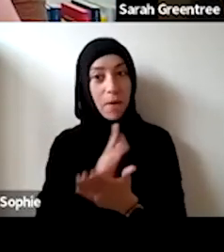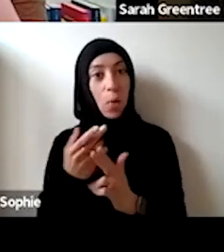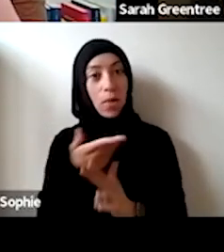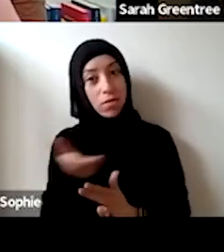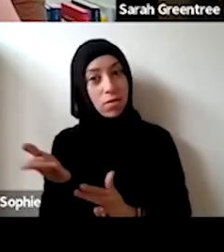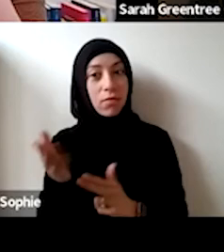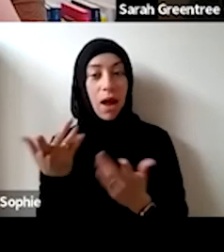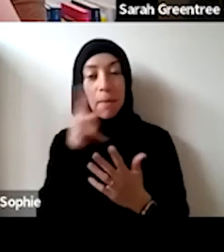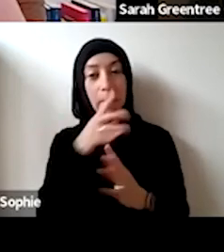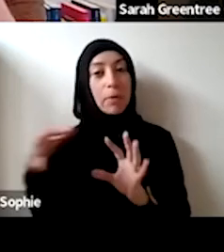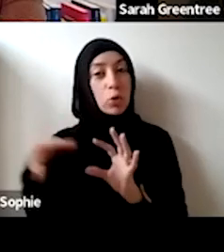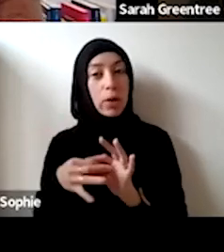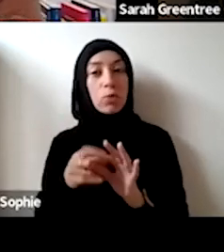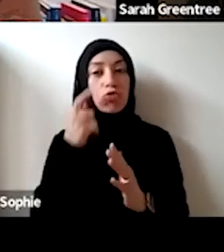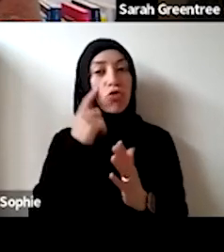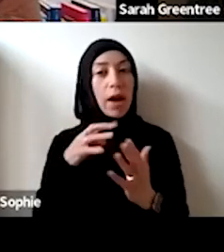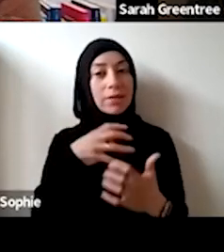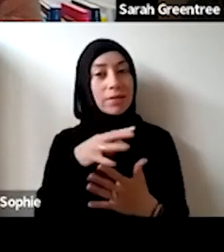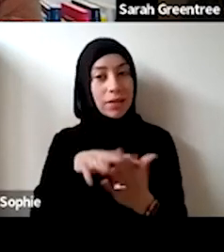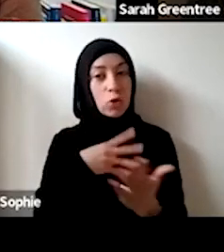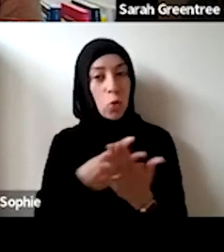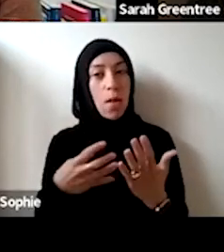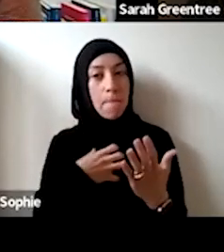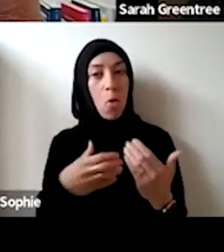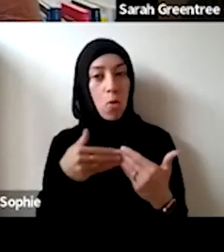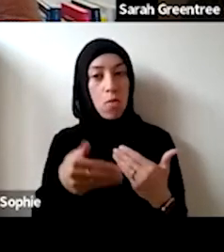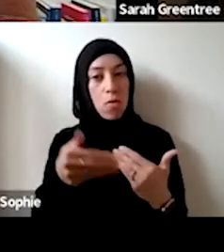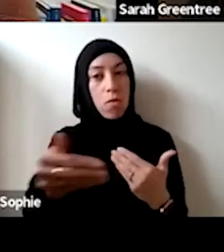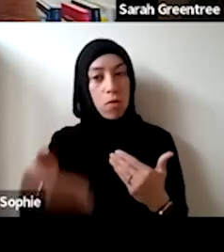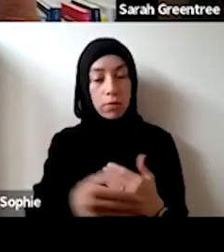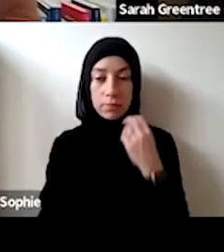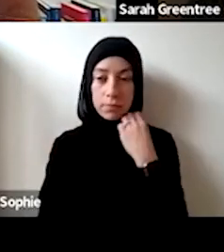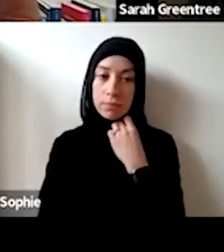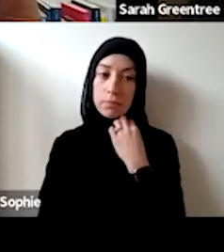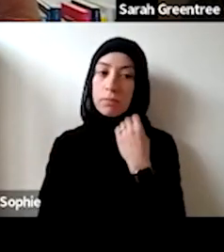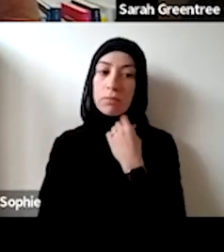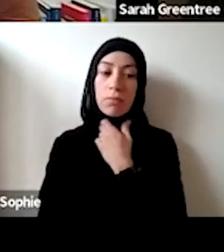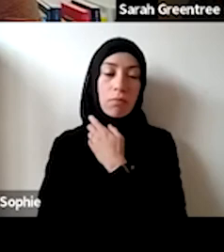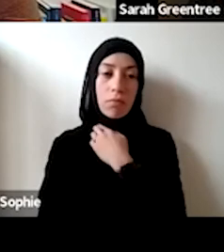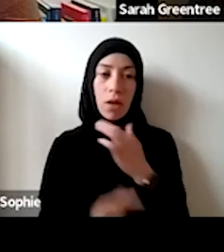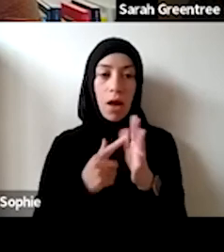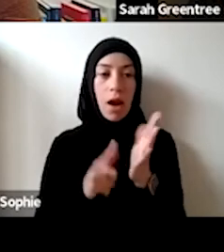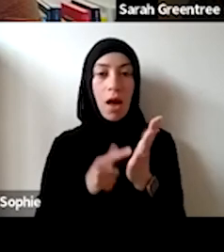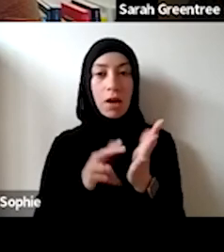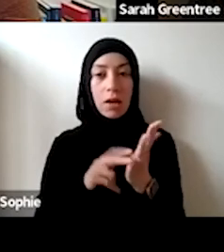And obviously we'll try and schedule some more in as well over the coming weeks. are really thrilled with the response today, and we will try and schedule some more in over the next coming weeks. And I'll -- Alana